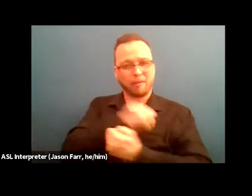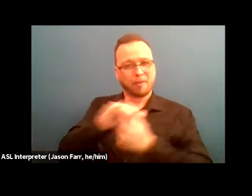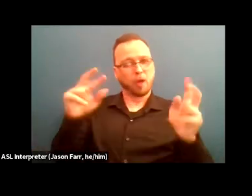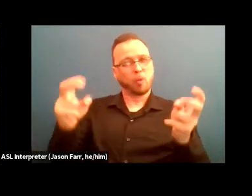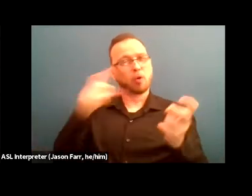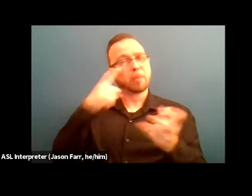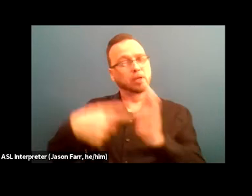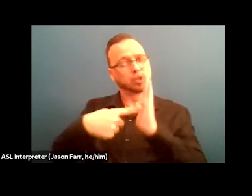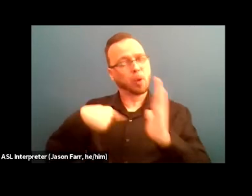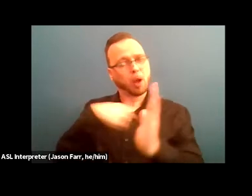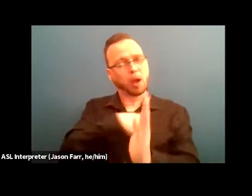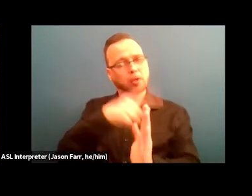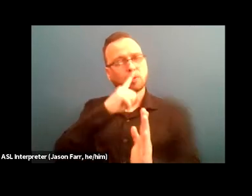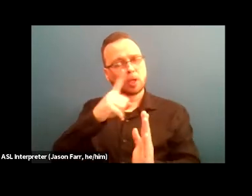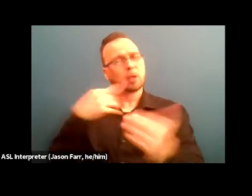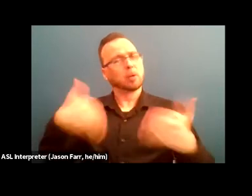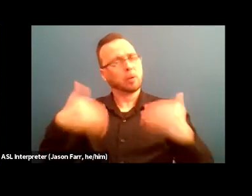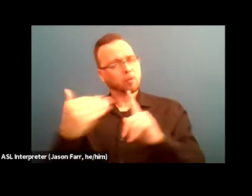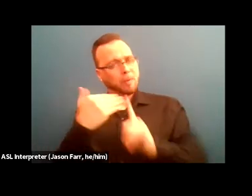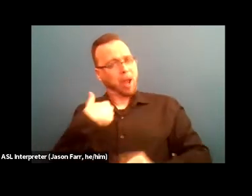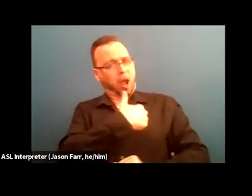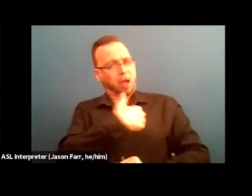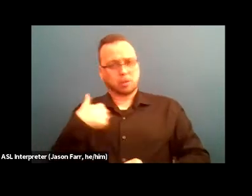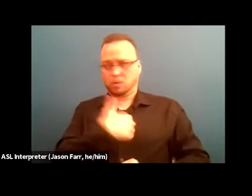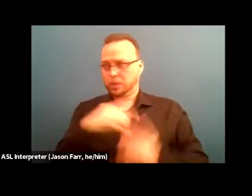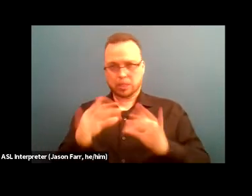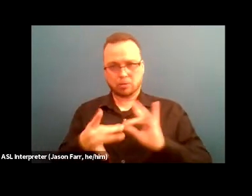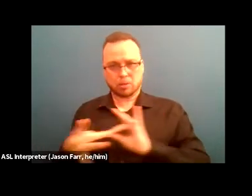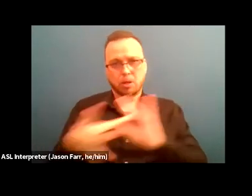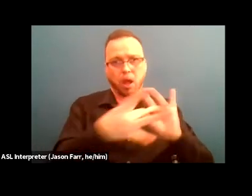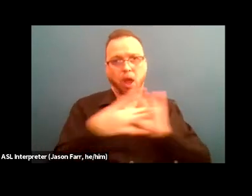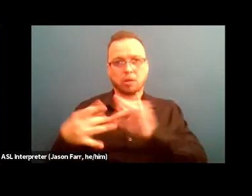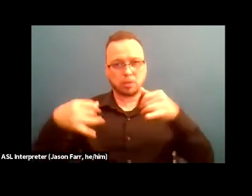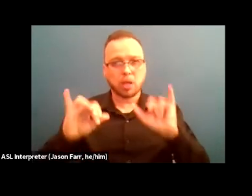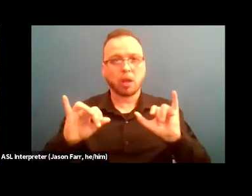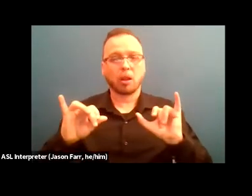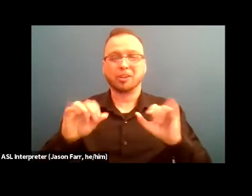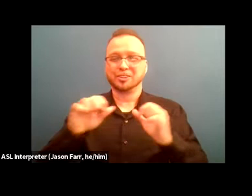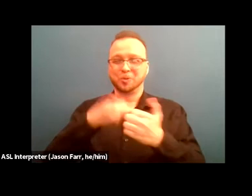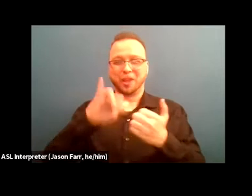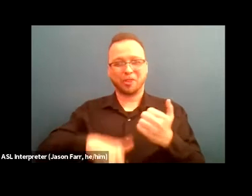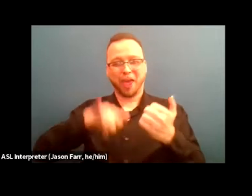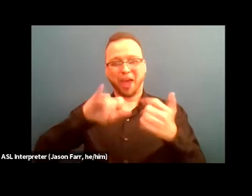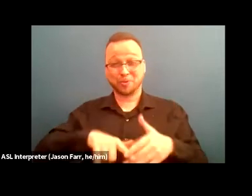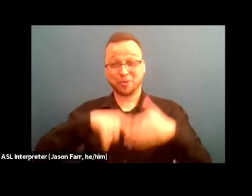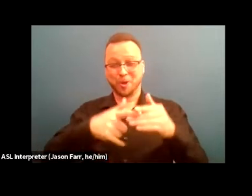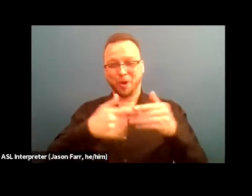of our interconnectedness. And so with this in our hearts, let's kind of dive into today's material.